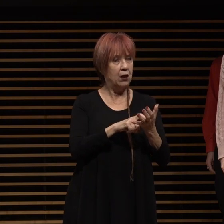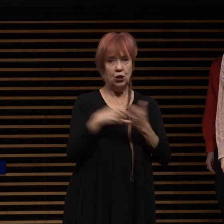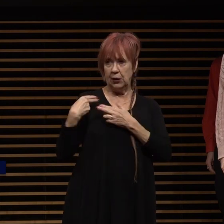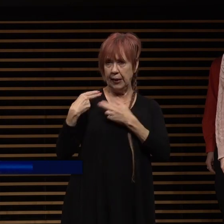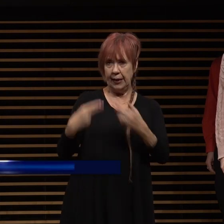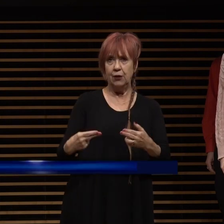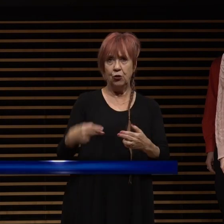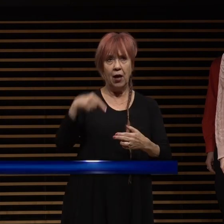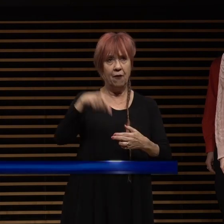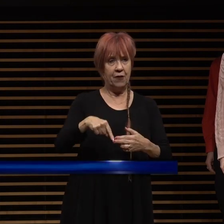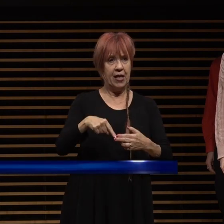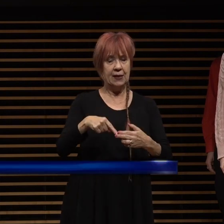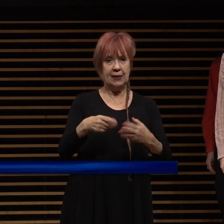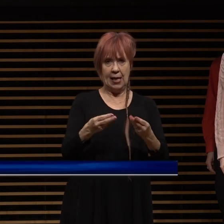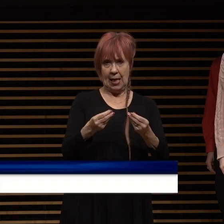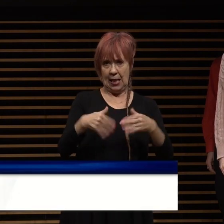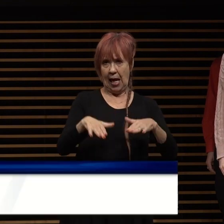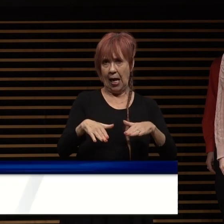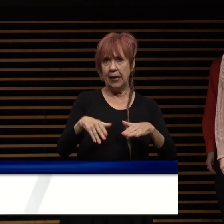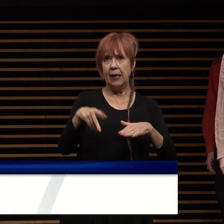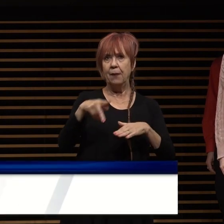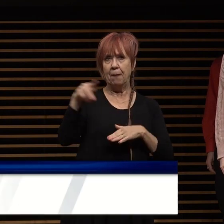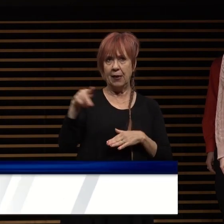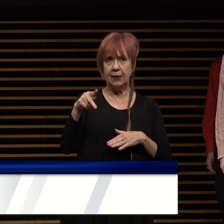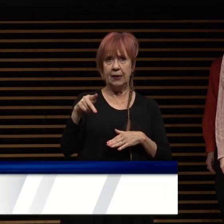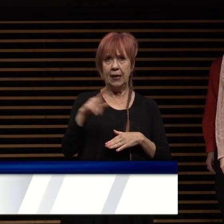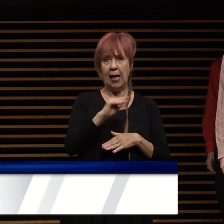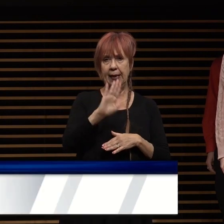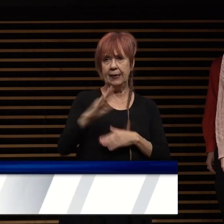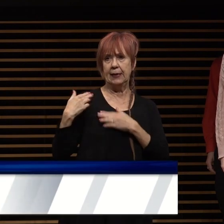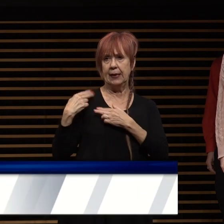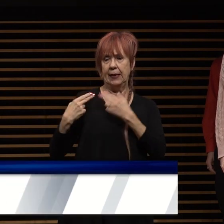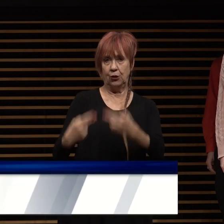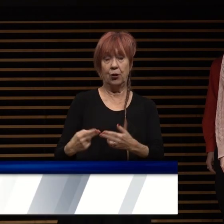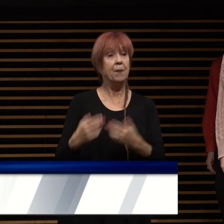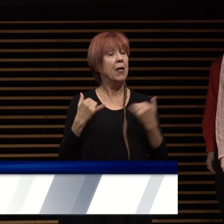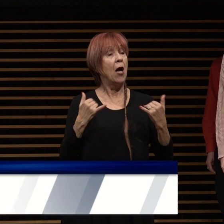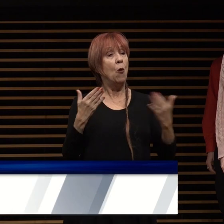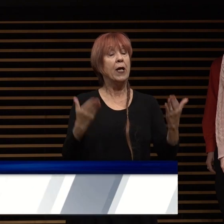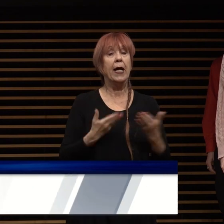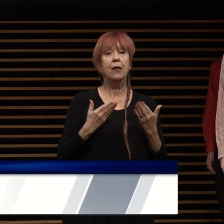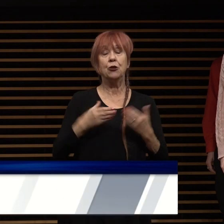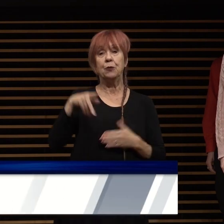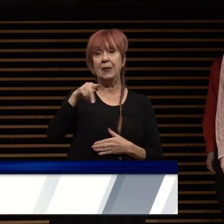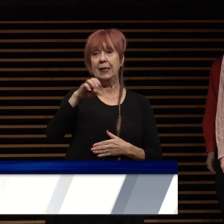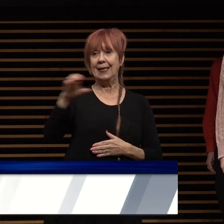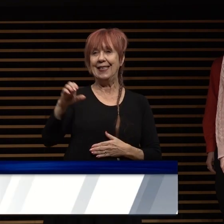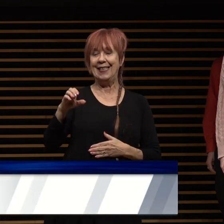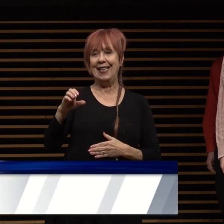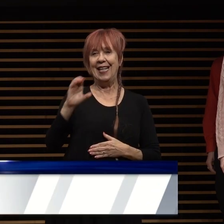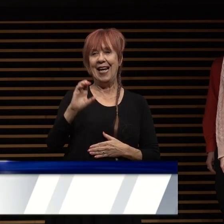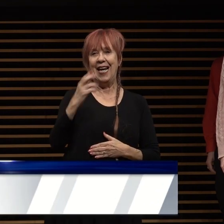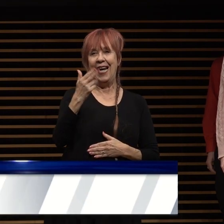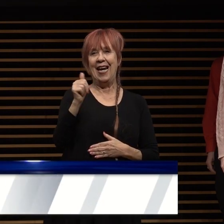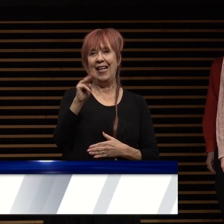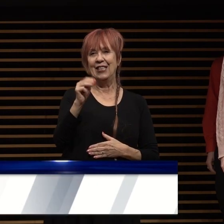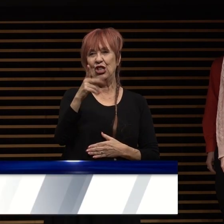this part of pasadena and its heritage um now i'd like to introduce pasadena